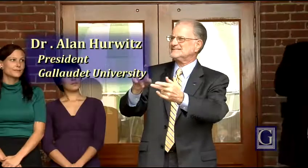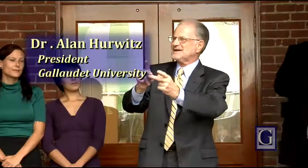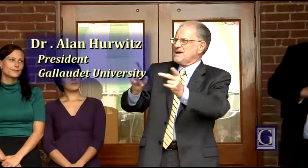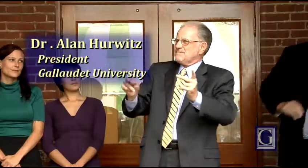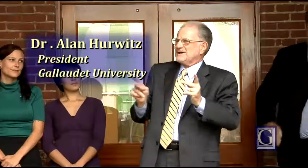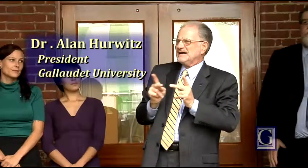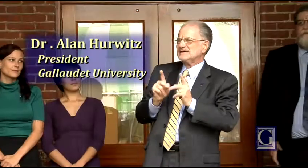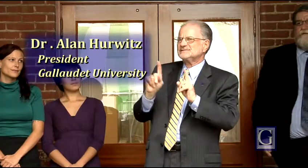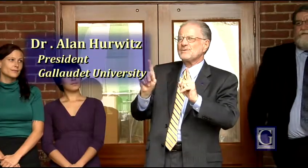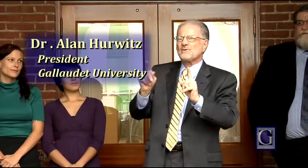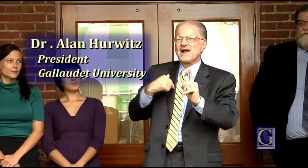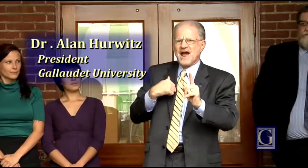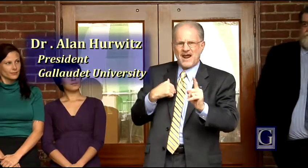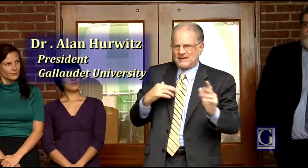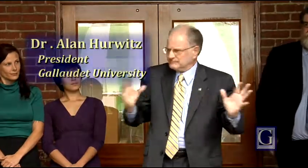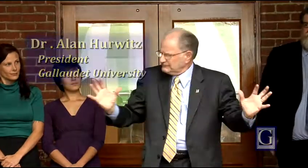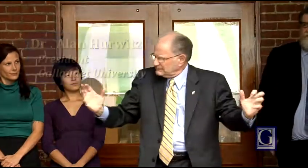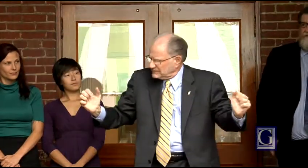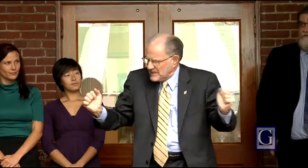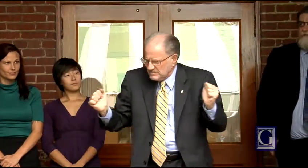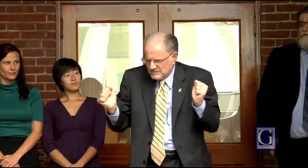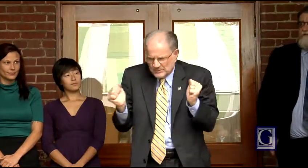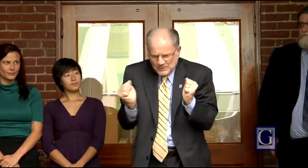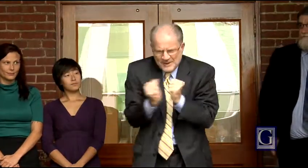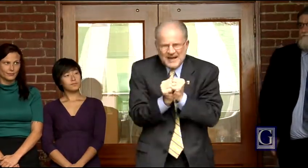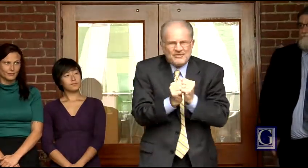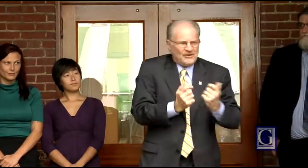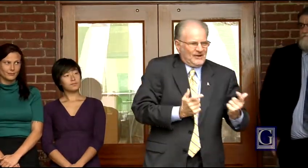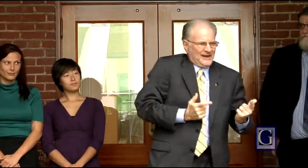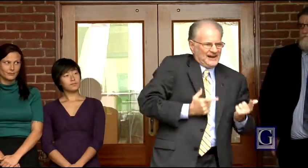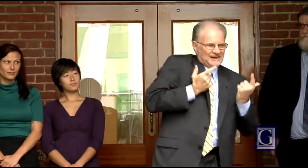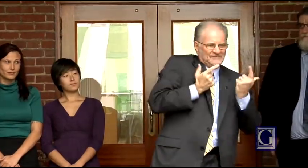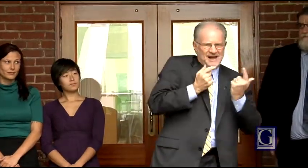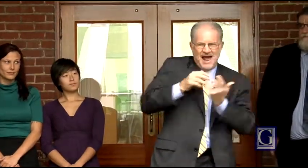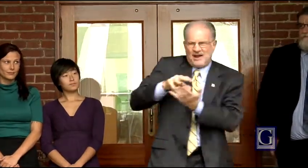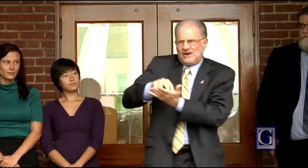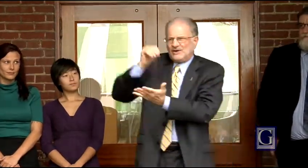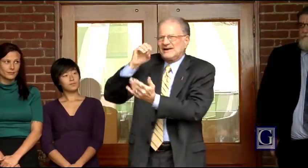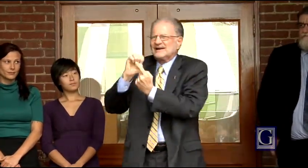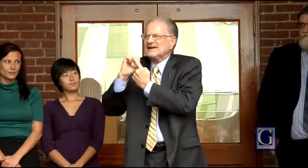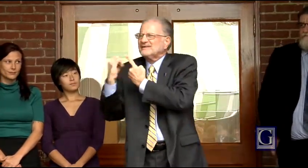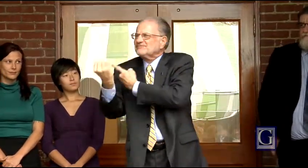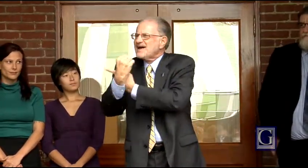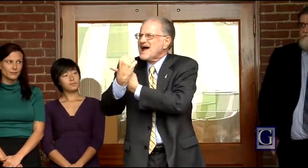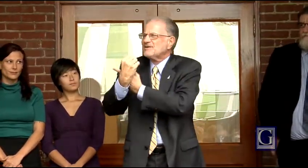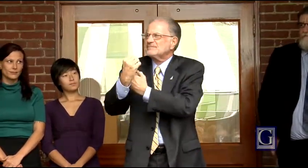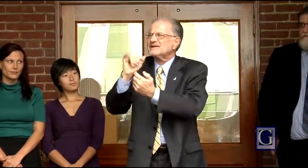This is a place where we have brought together living and learning in one environment.